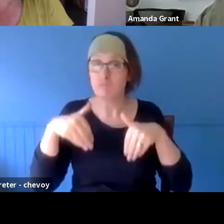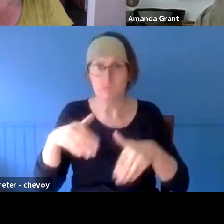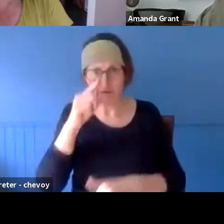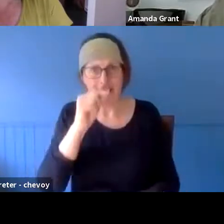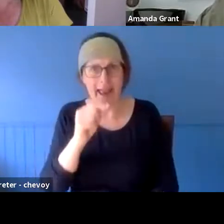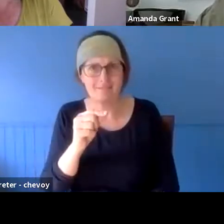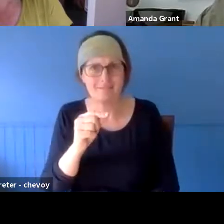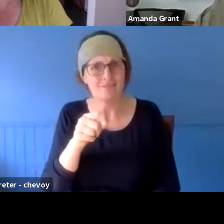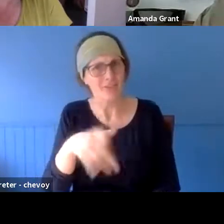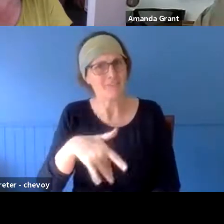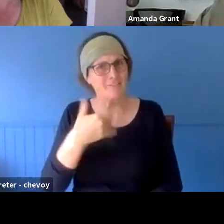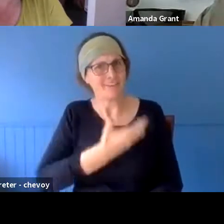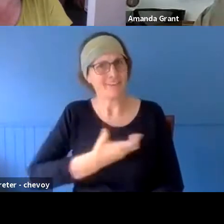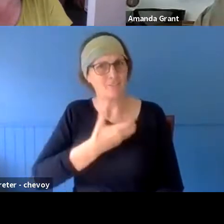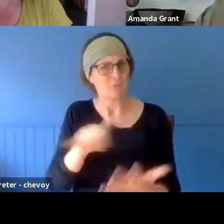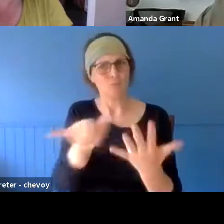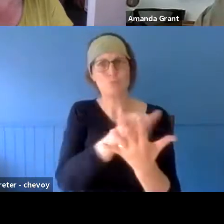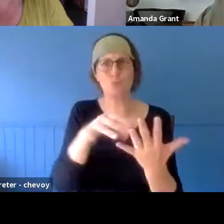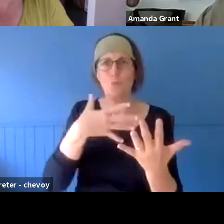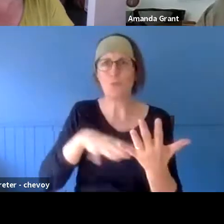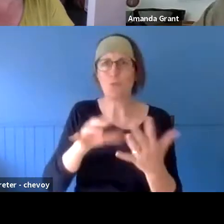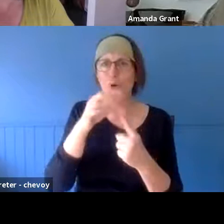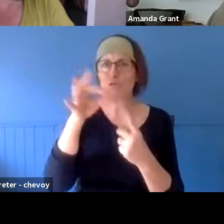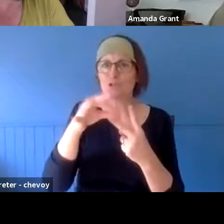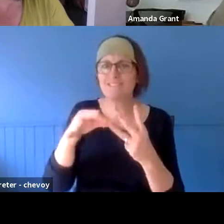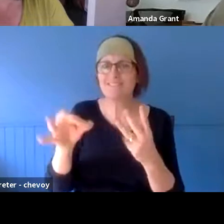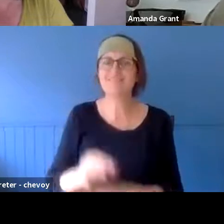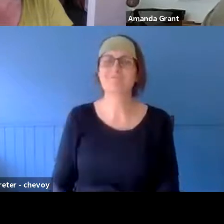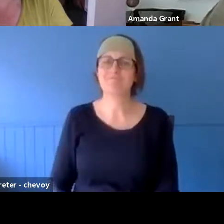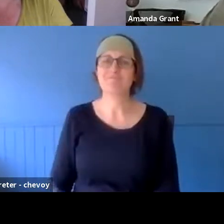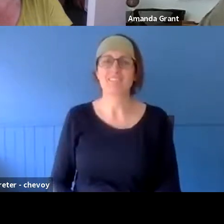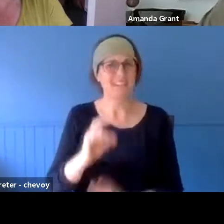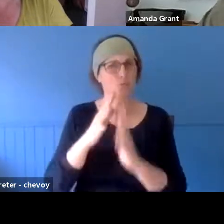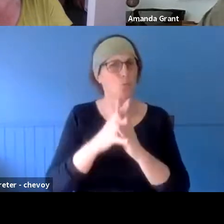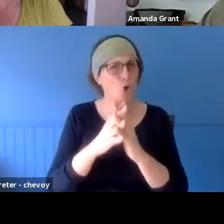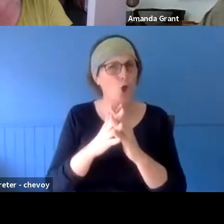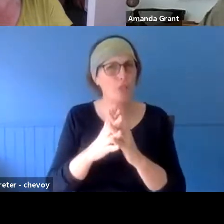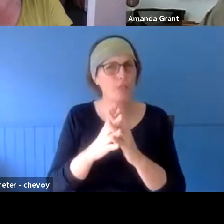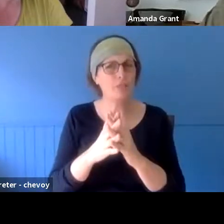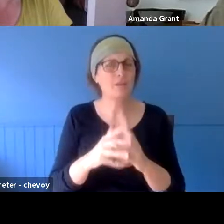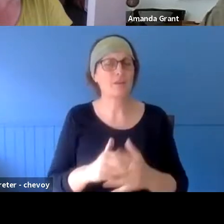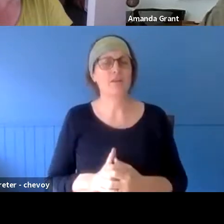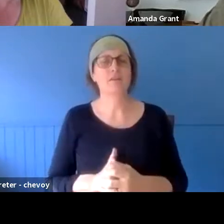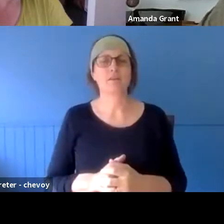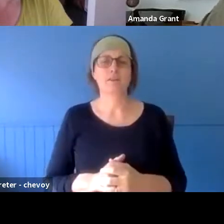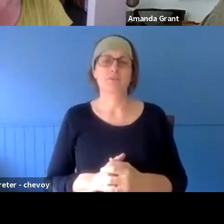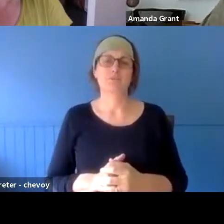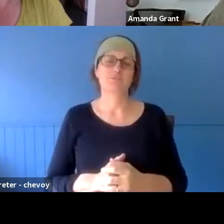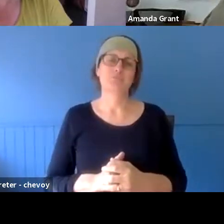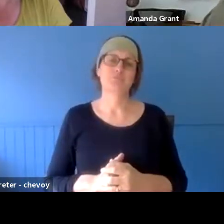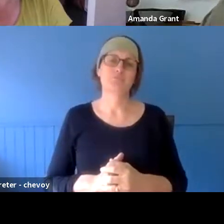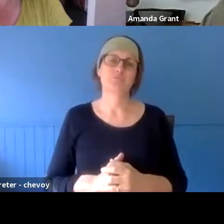you can't underestimate the value of that, that so many people can't